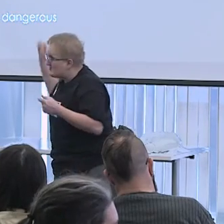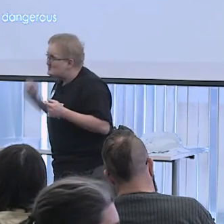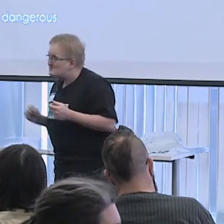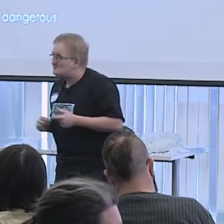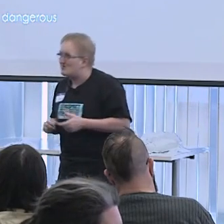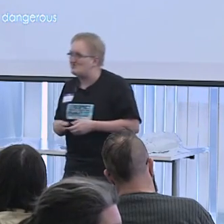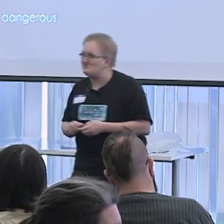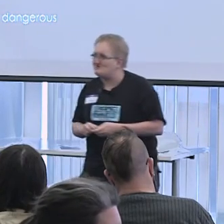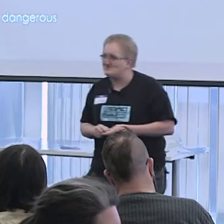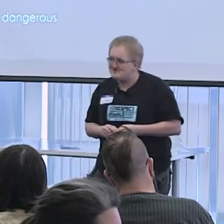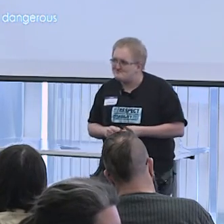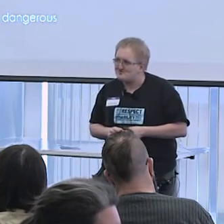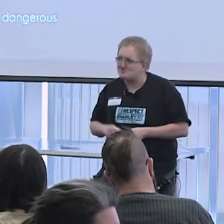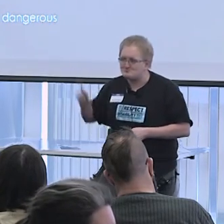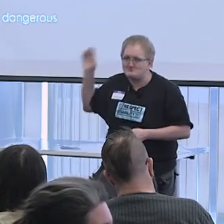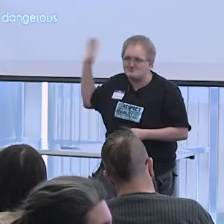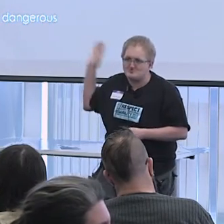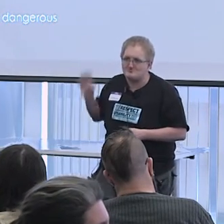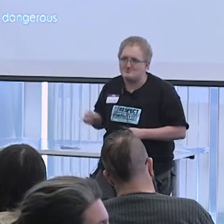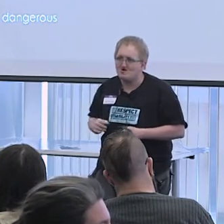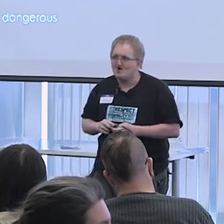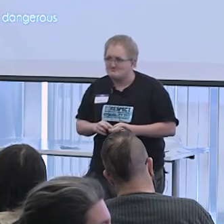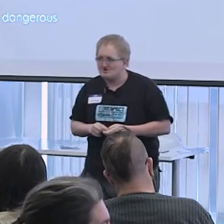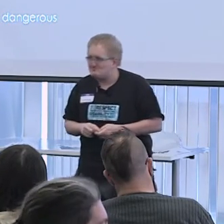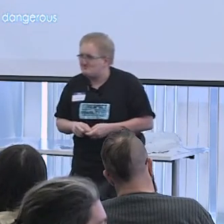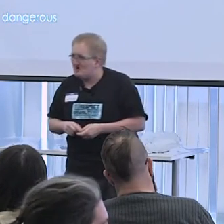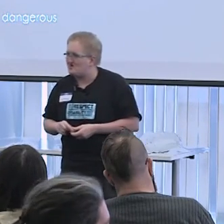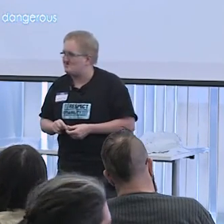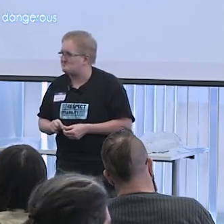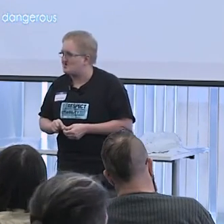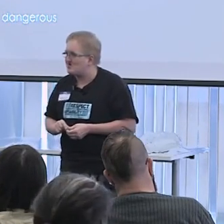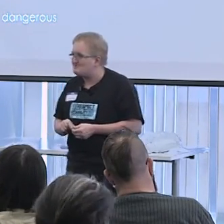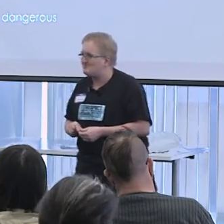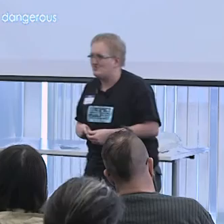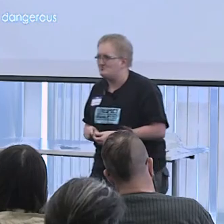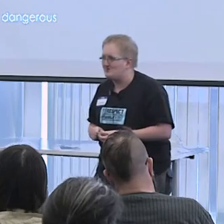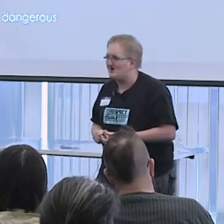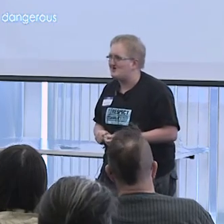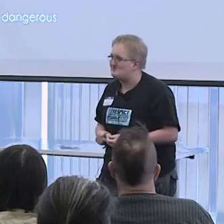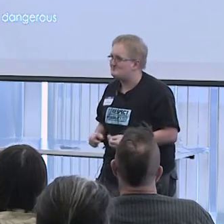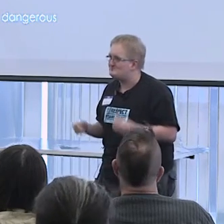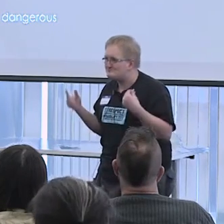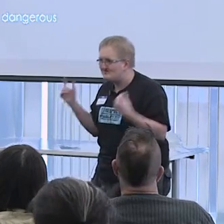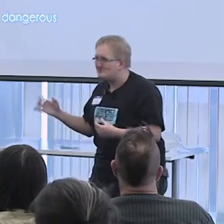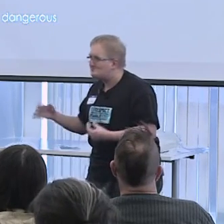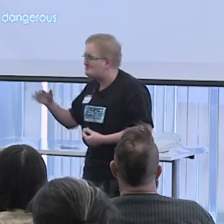A secondary part is that deviants from this normal must be punished. If you aren't that, if you fail to meet